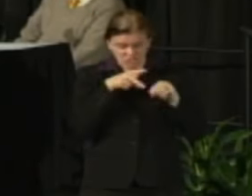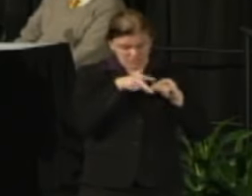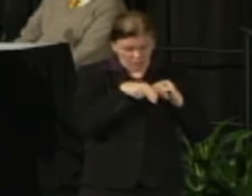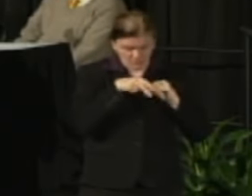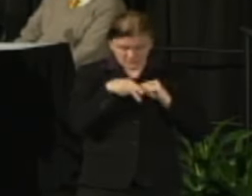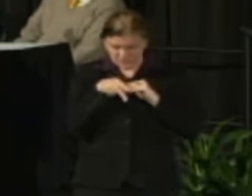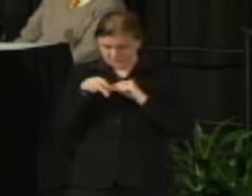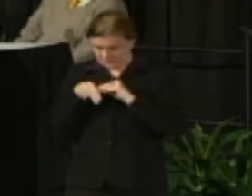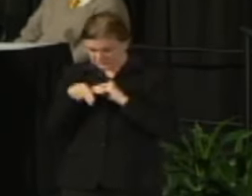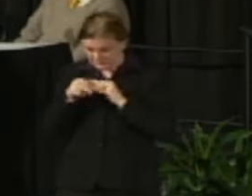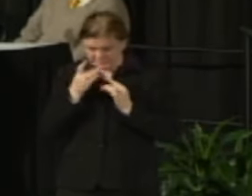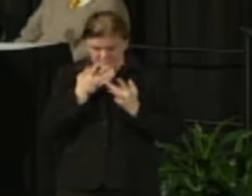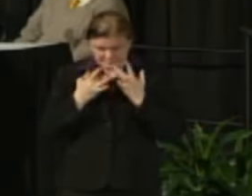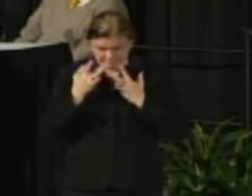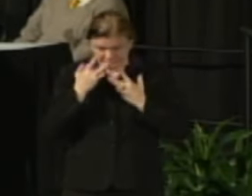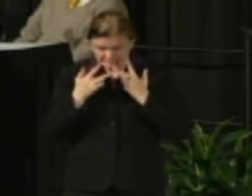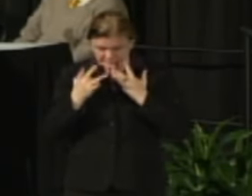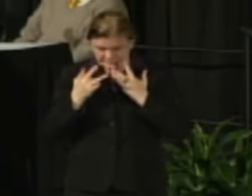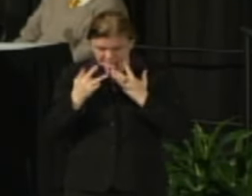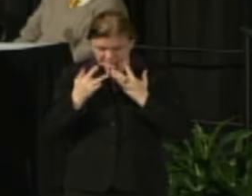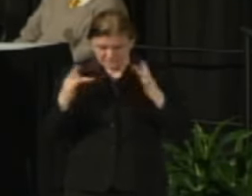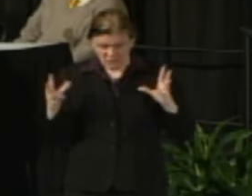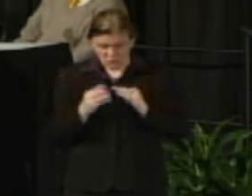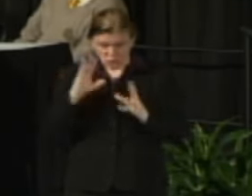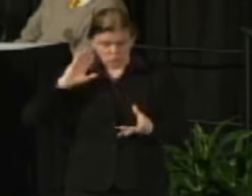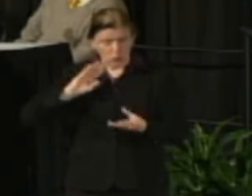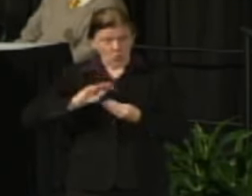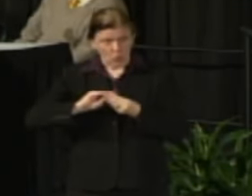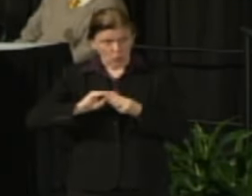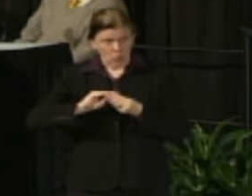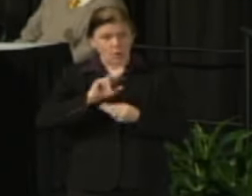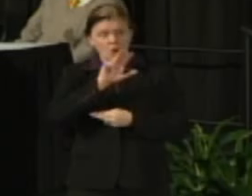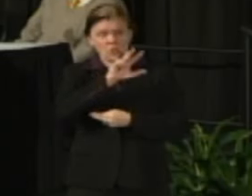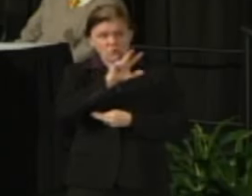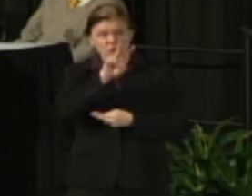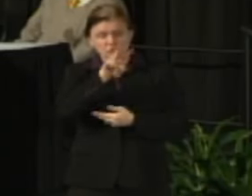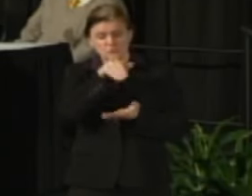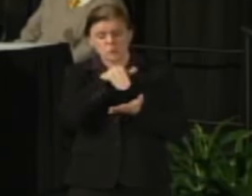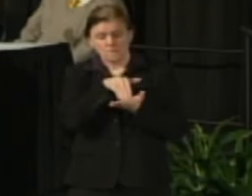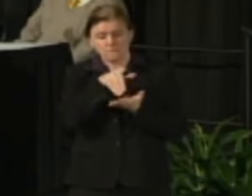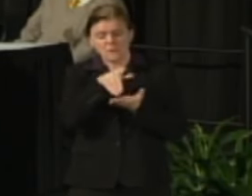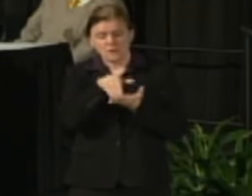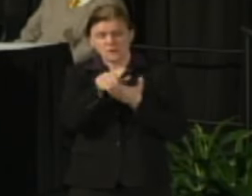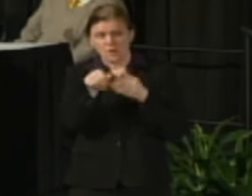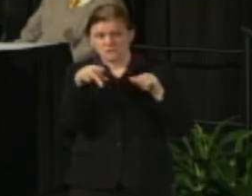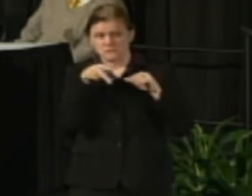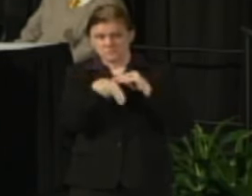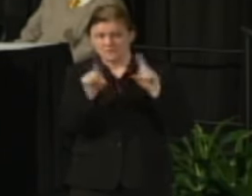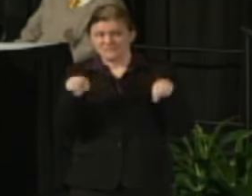and how when you look at this in total we have had about 32 million dollars in cuts over the last 15 years.